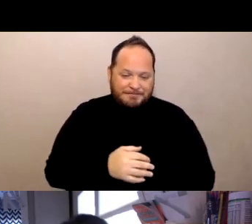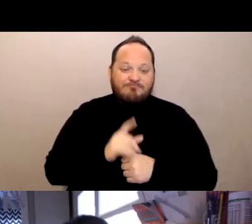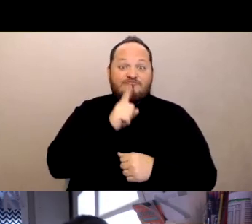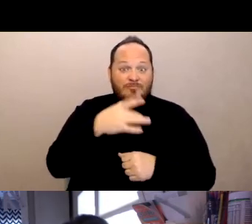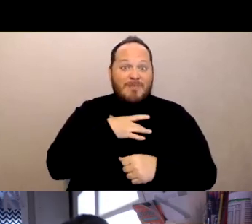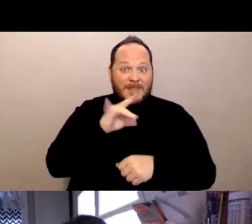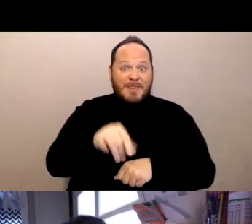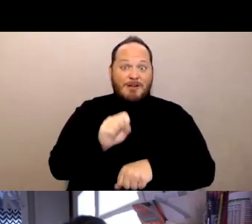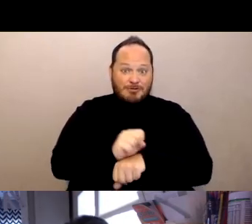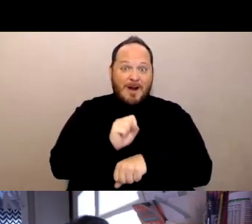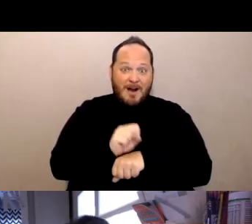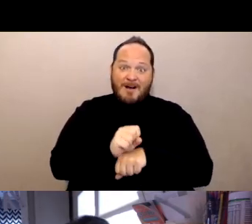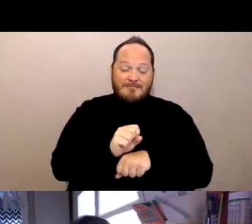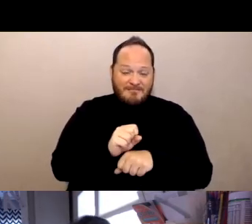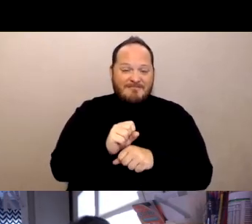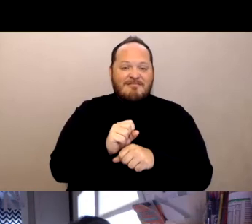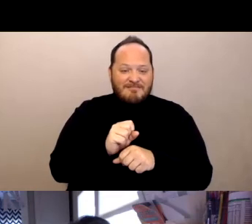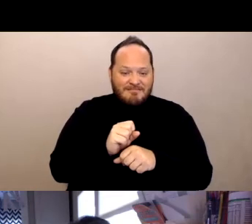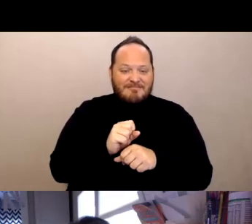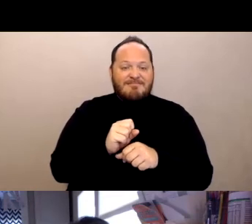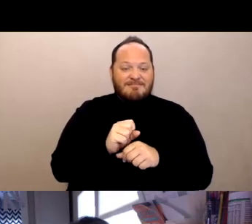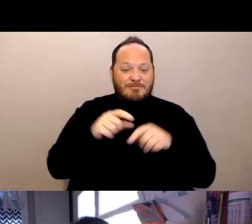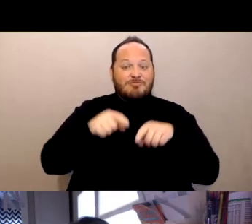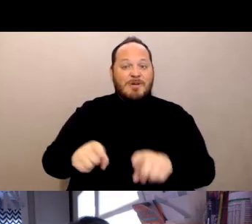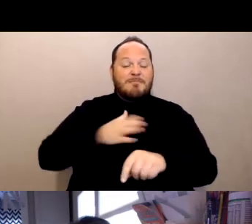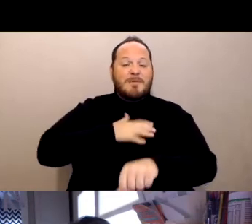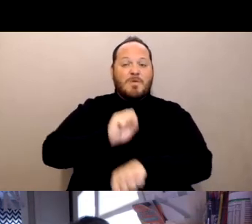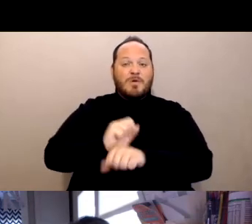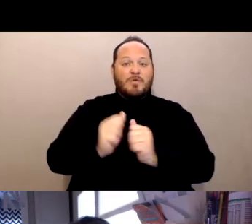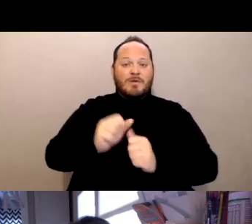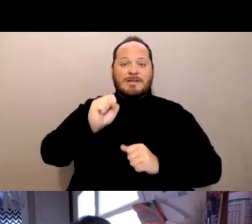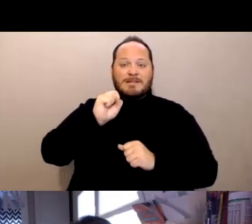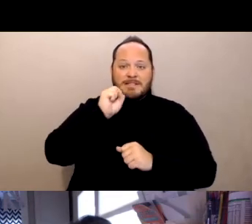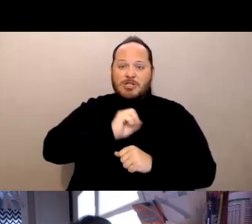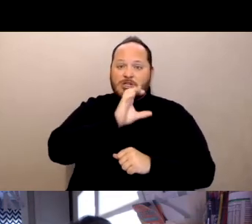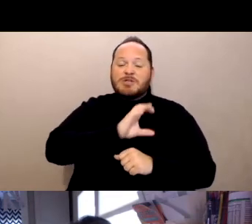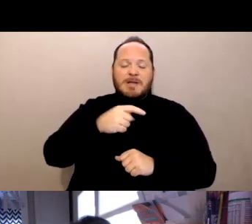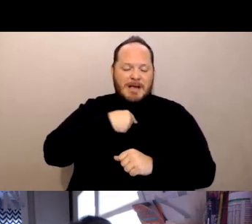and in the course of my work with seniors, I did a fair amount of nursing home.